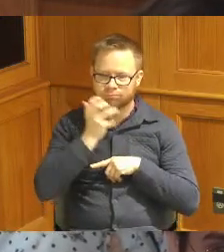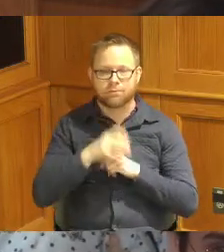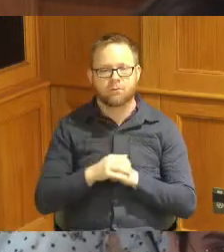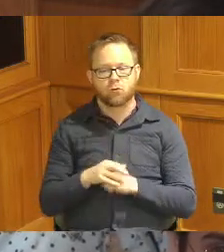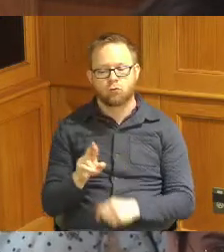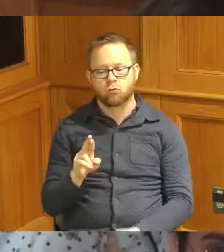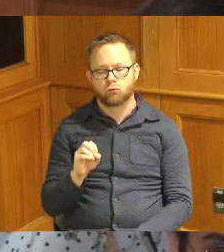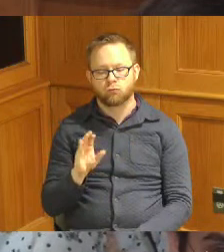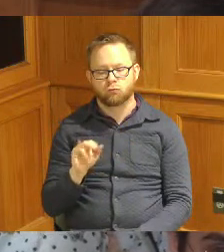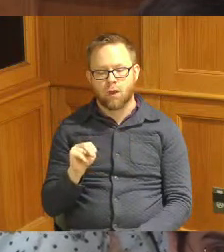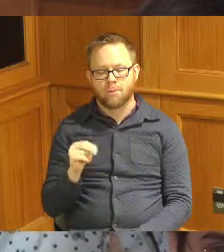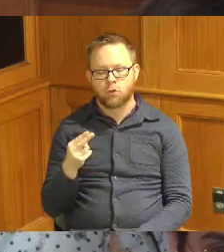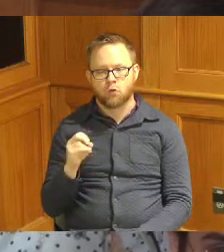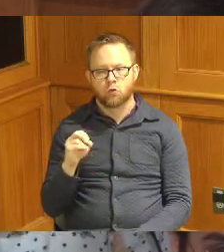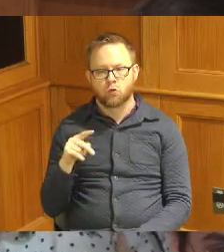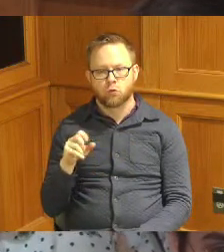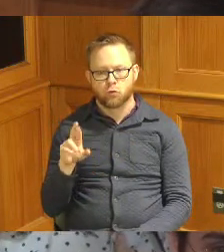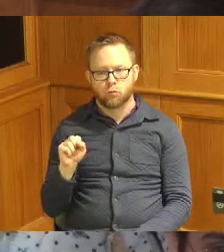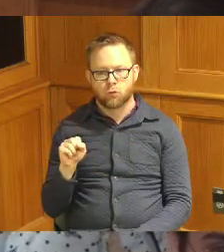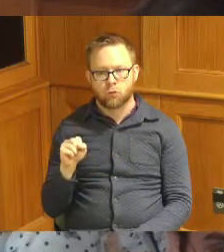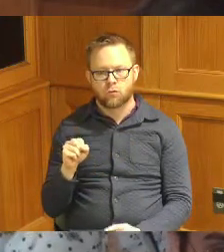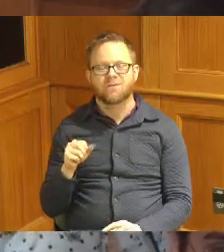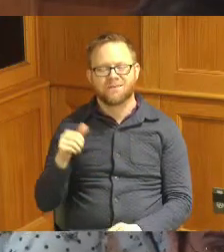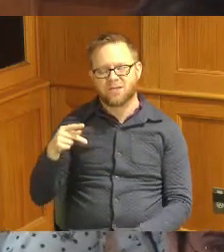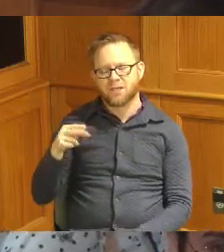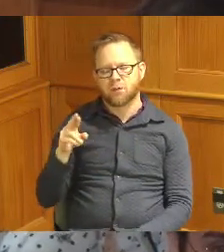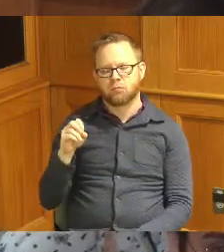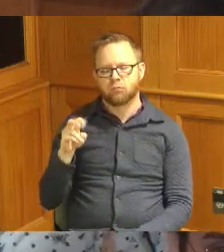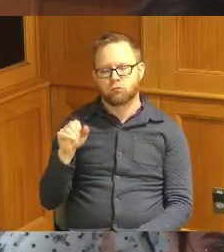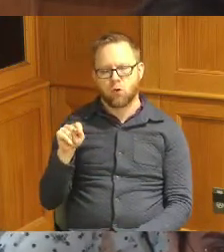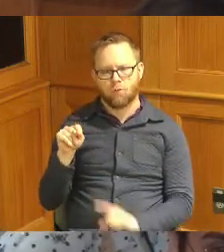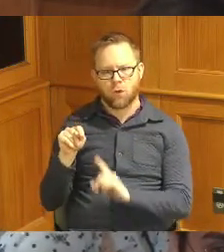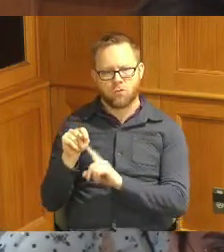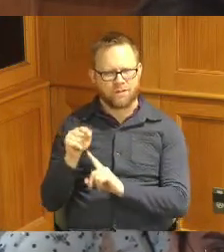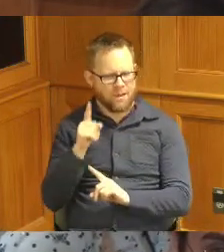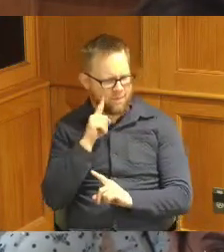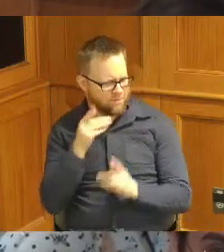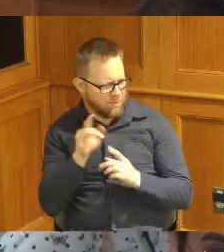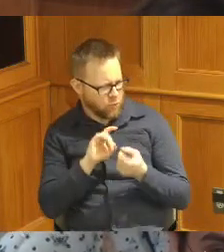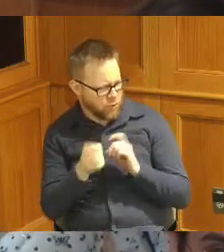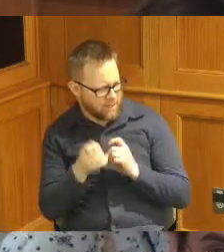Hoopers here with Provost I think that may have changed on me now that I'm looking at my notes and